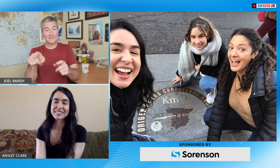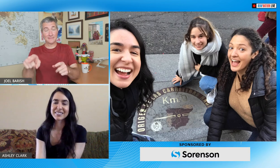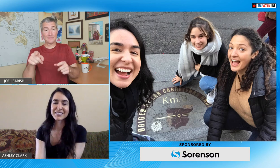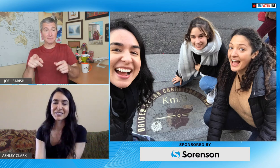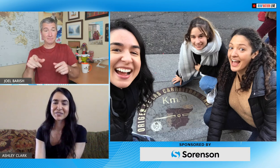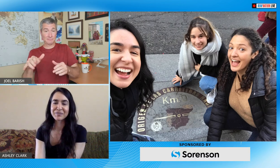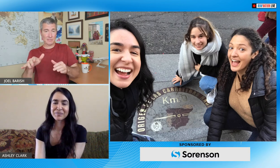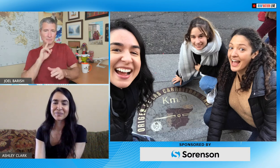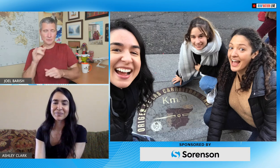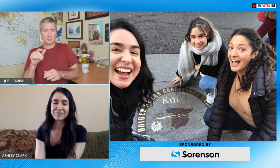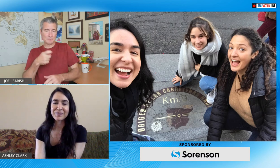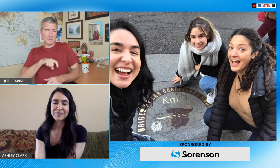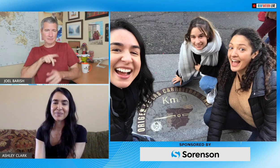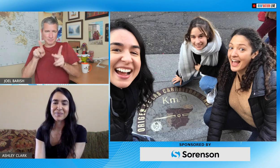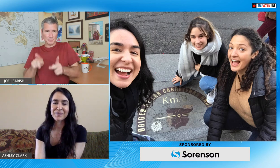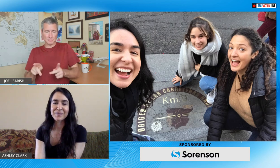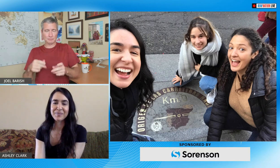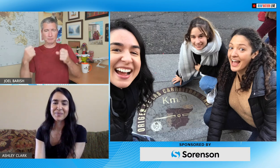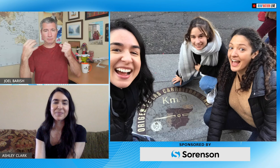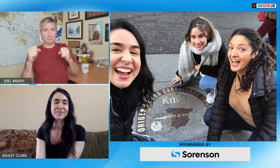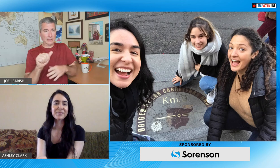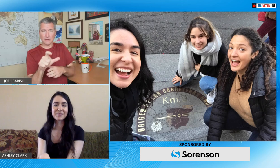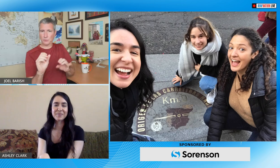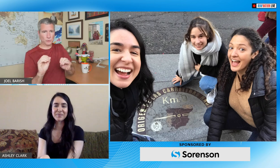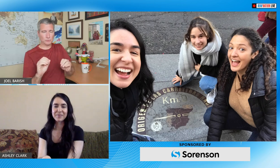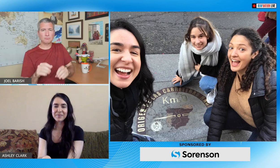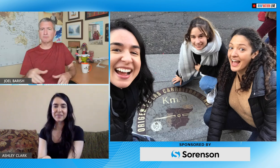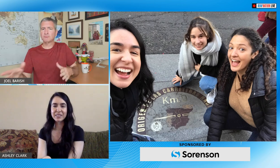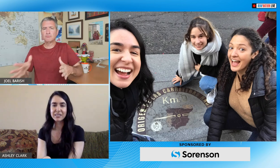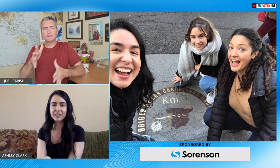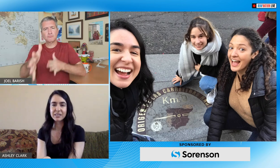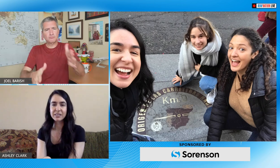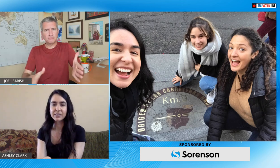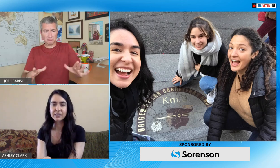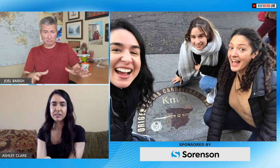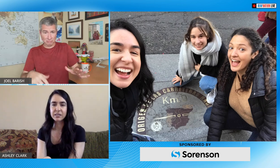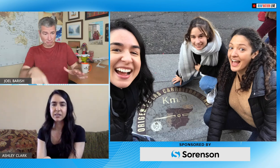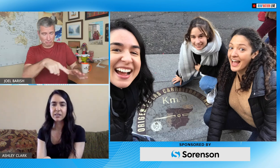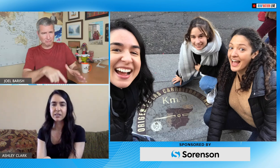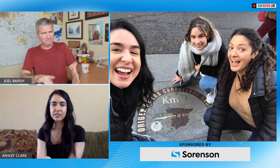you see there interesting and I'm sure you know as they don't use ASL and they